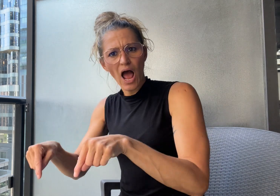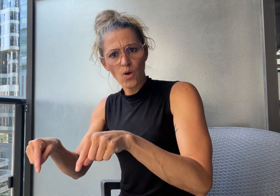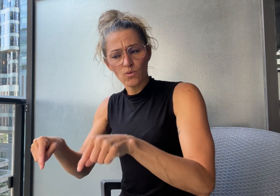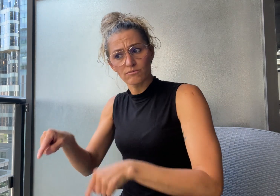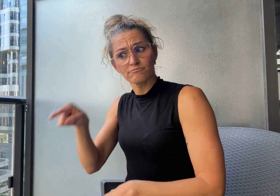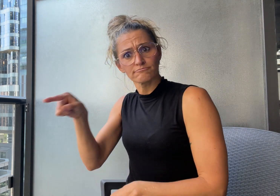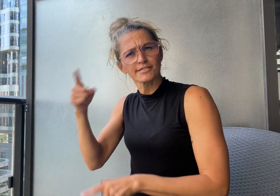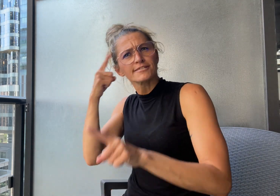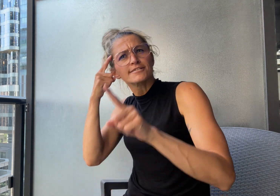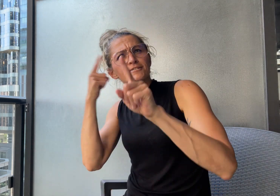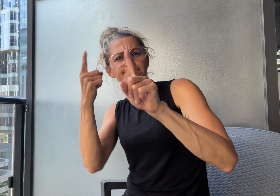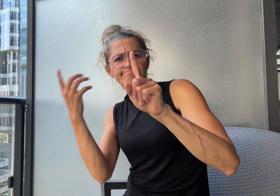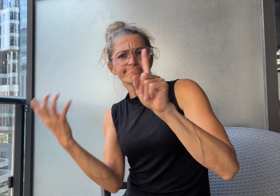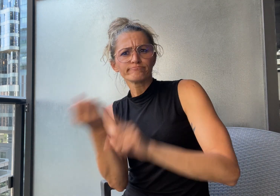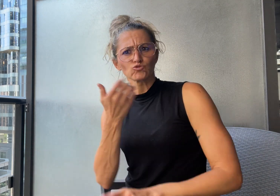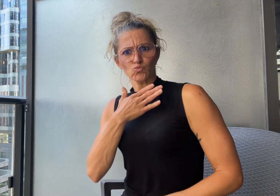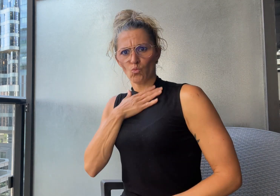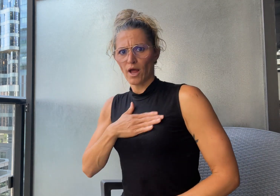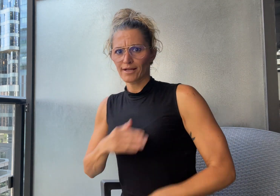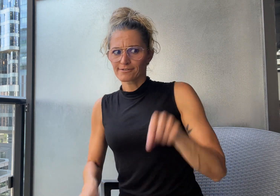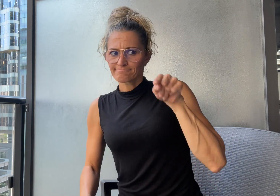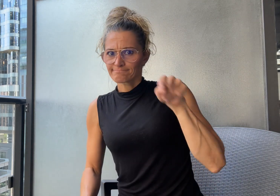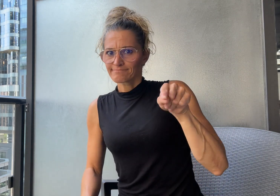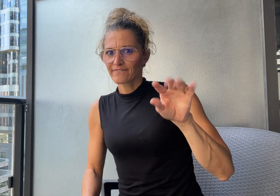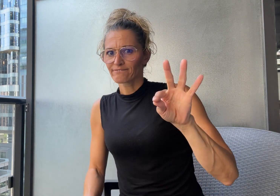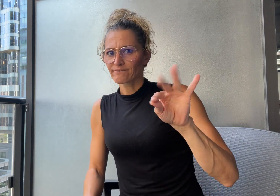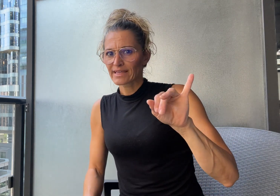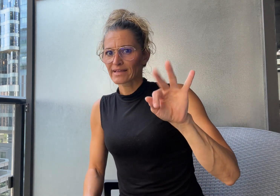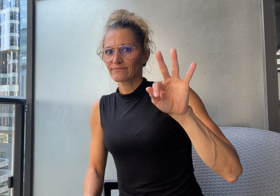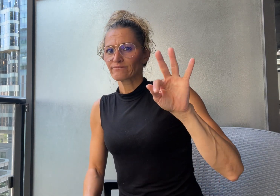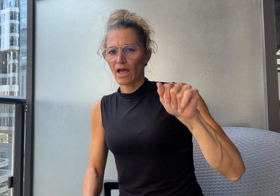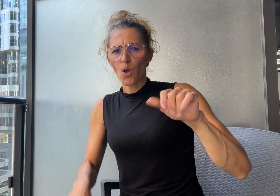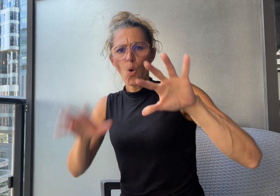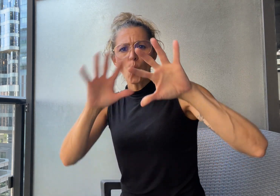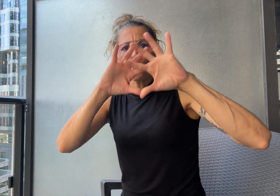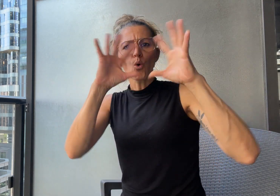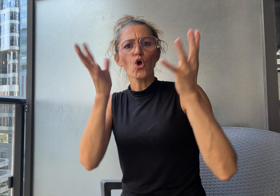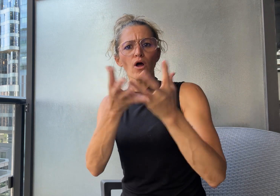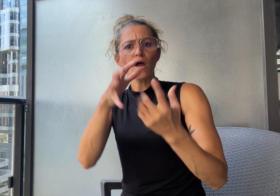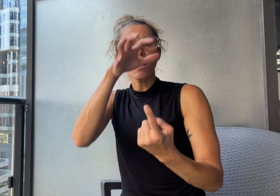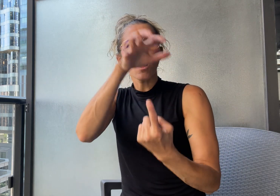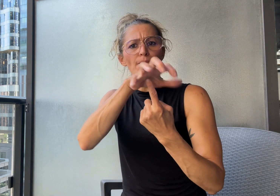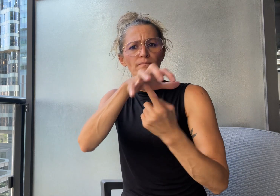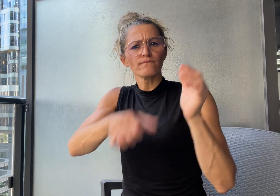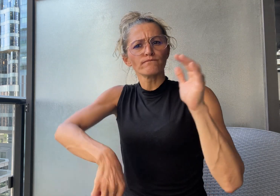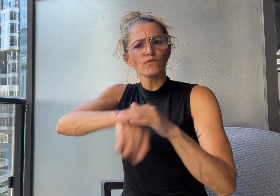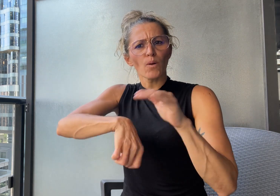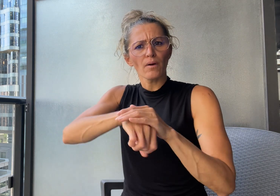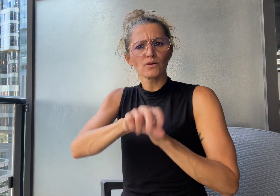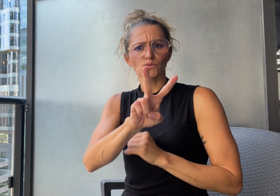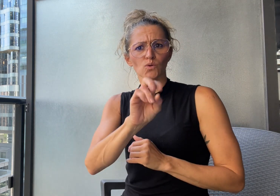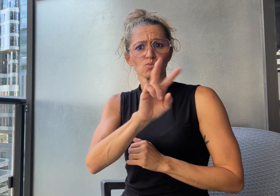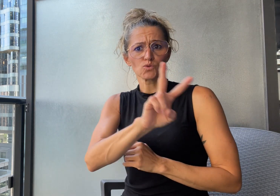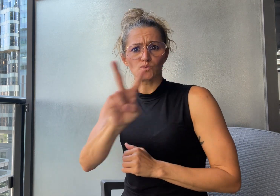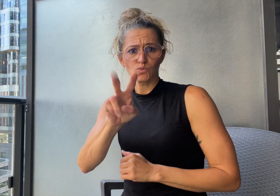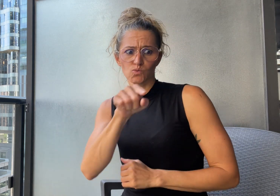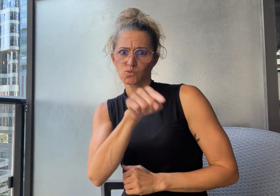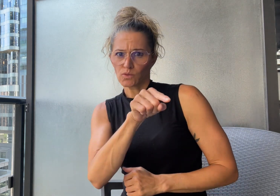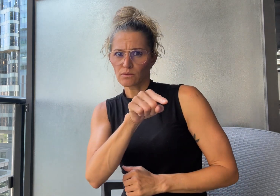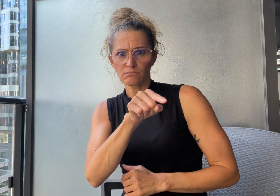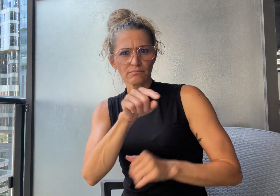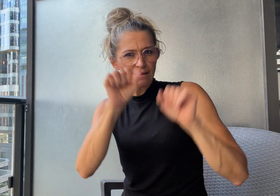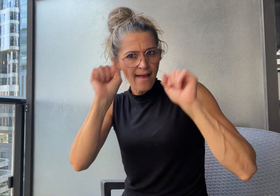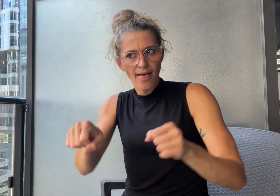the FIFA World Cup 2022 accessible to the Deaf community.